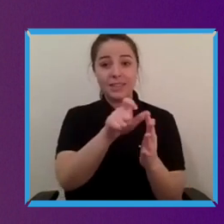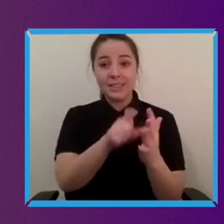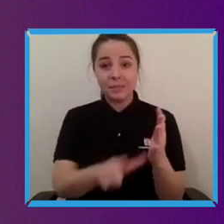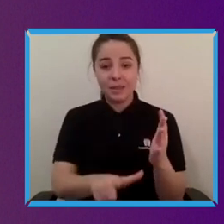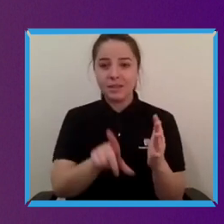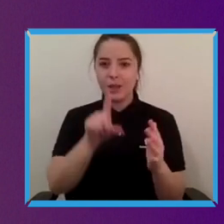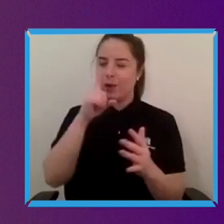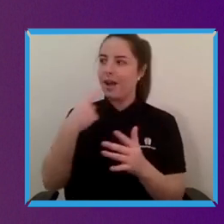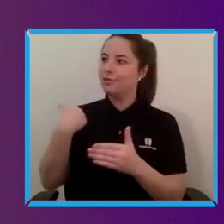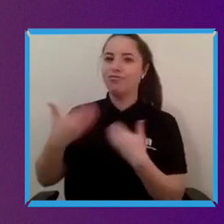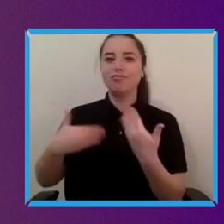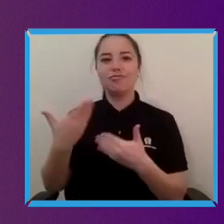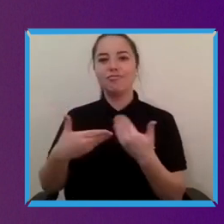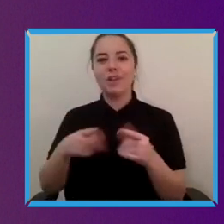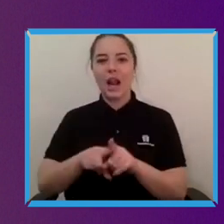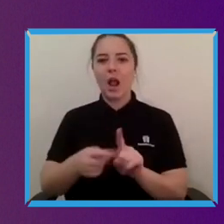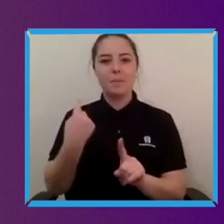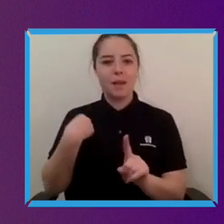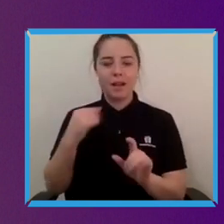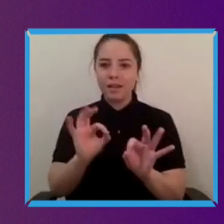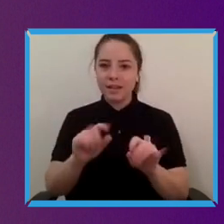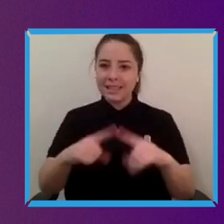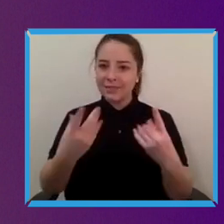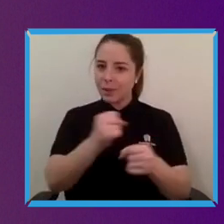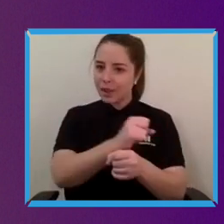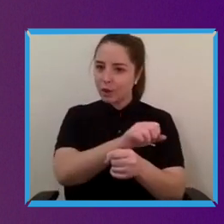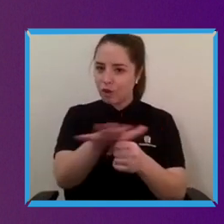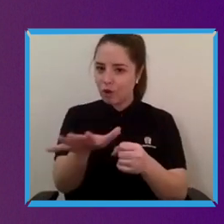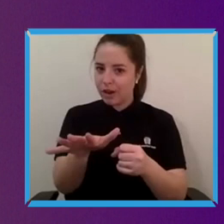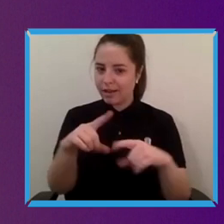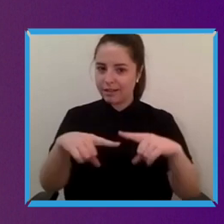field and we have if there is the political